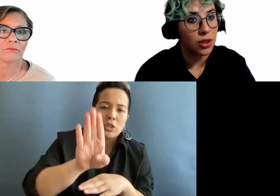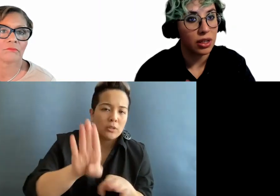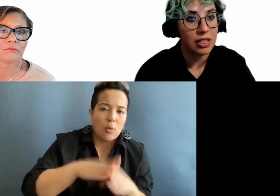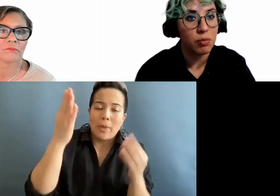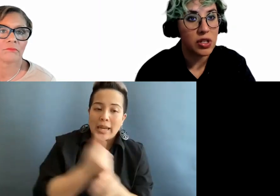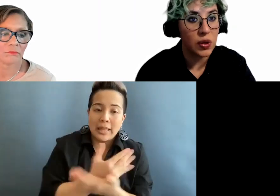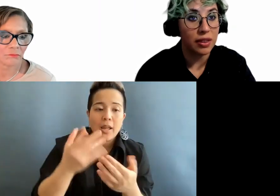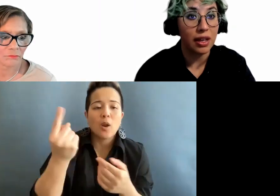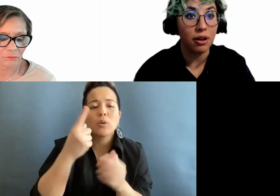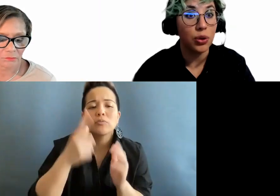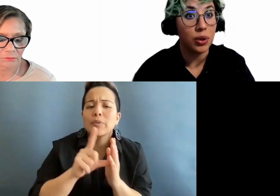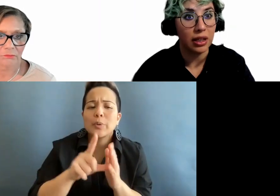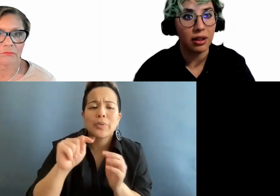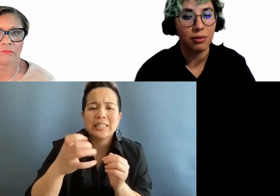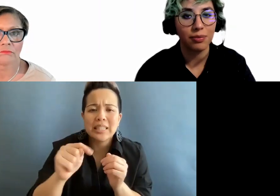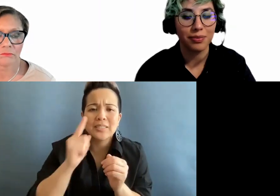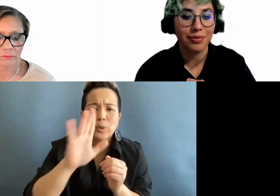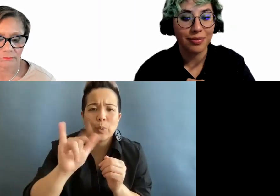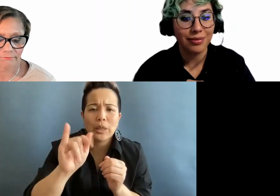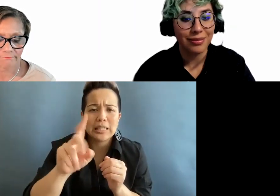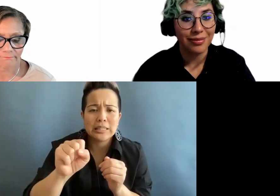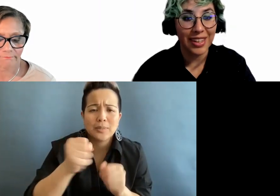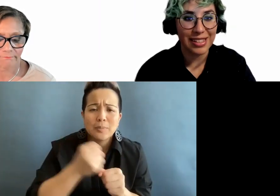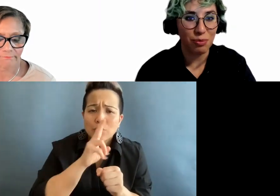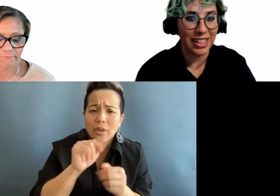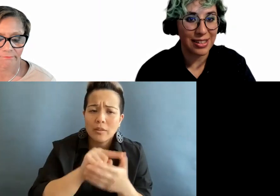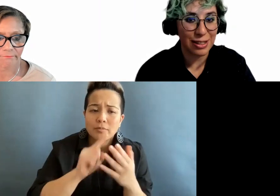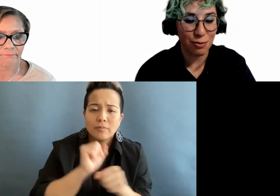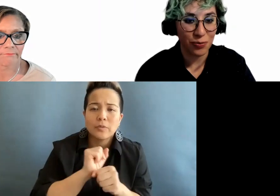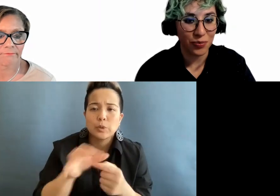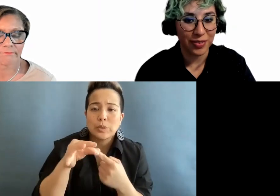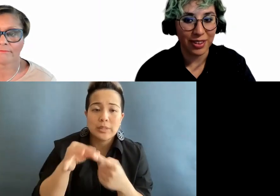your links. Make sure that they are unique. Next slide, please.